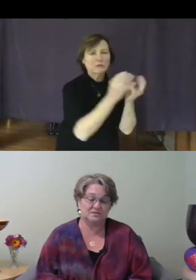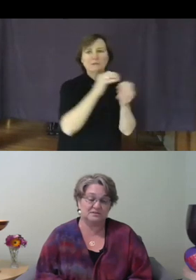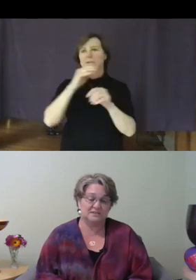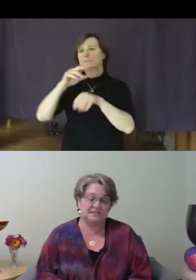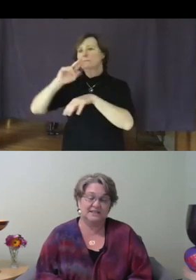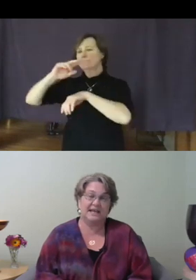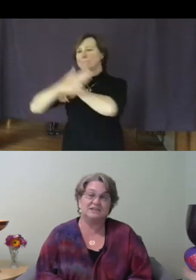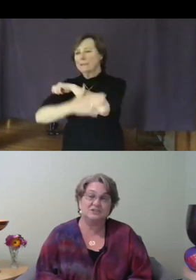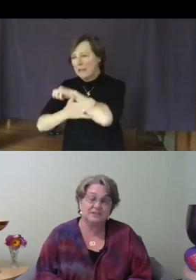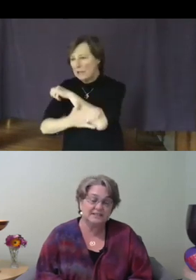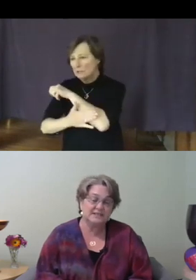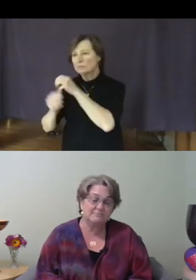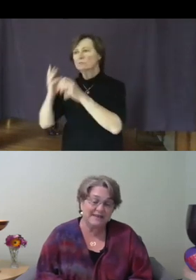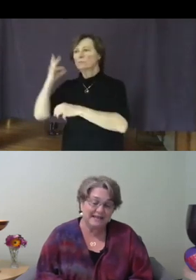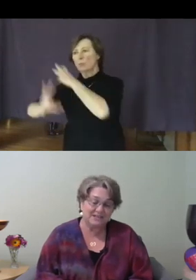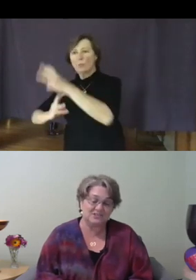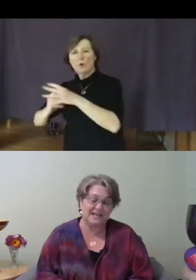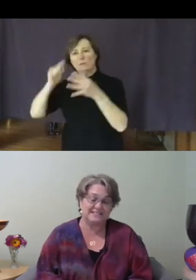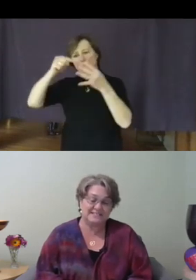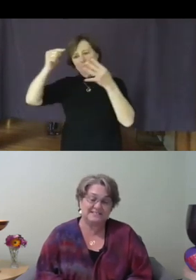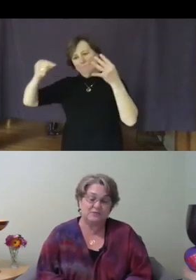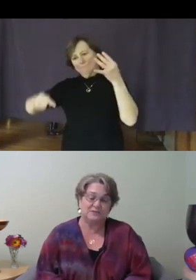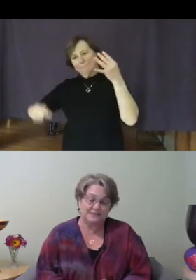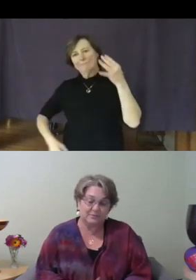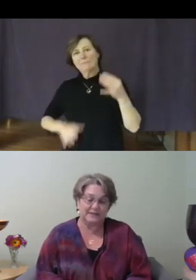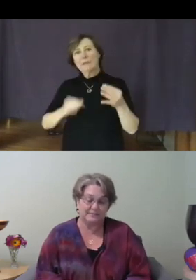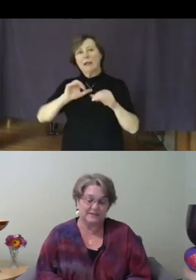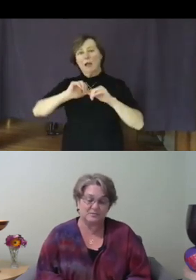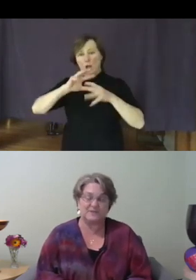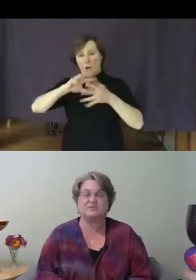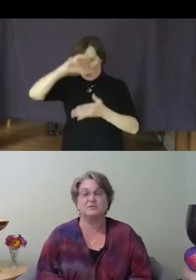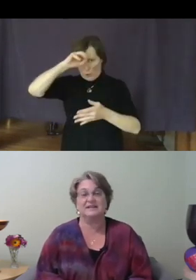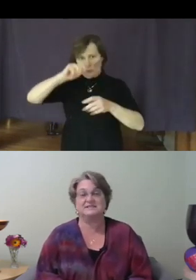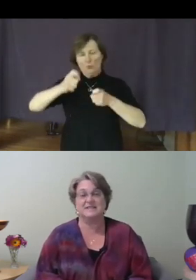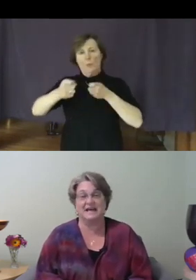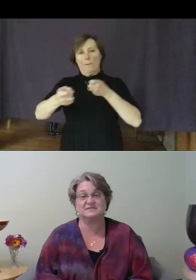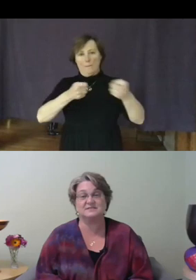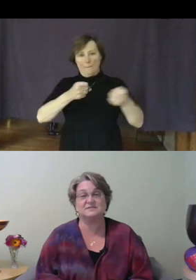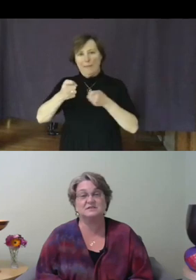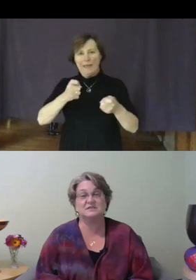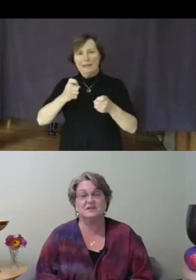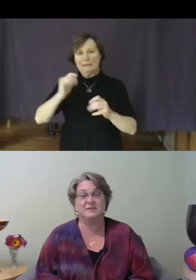learning to manage that disequilibrium is one of the greatest tasks of being